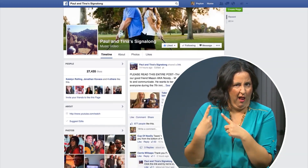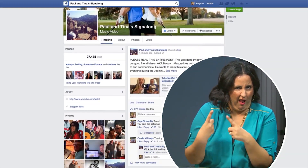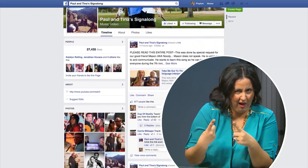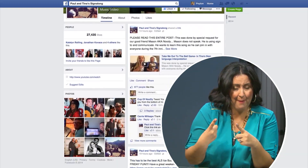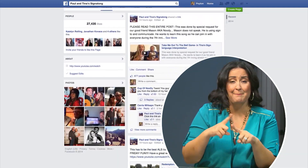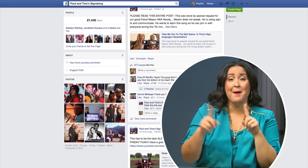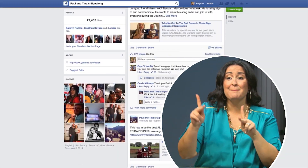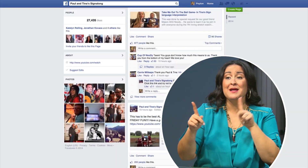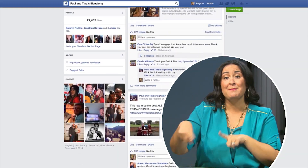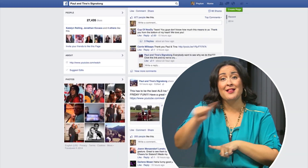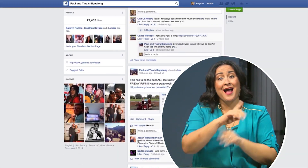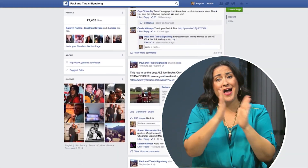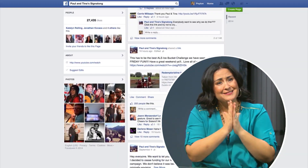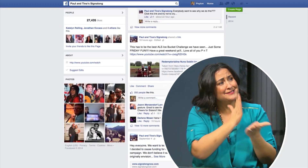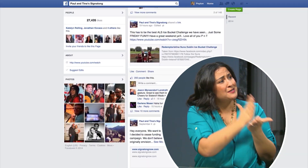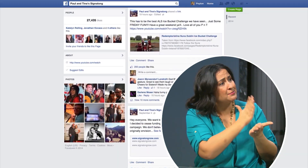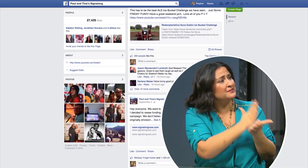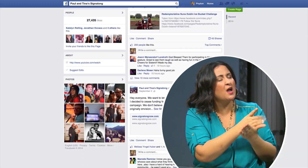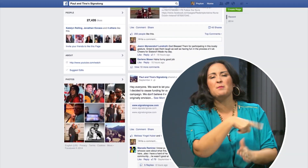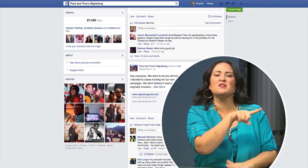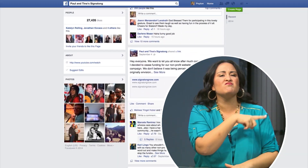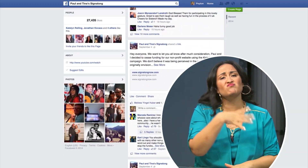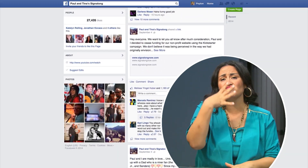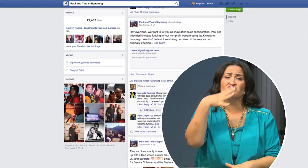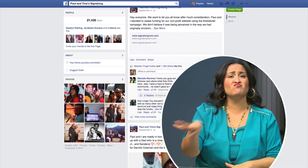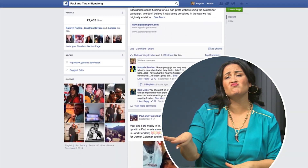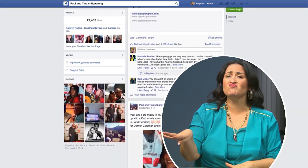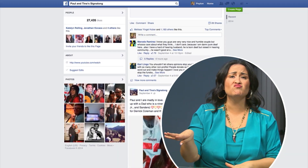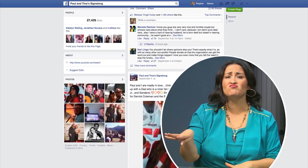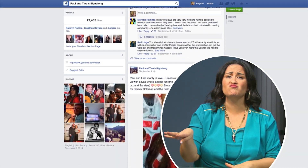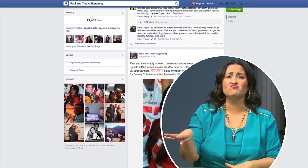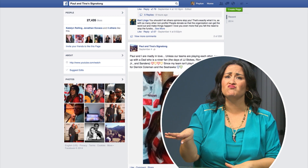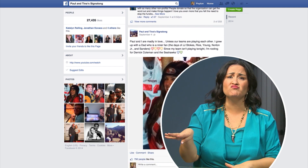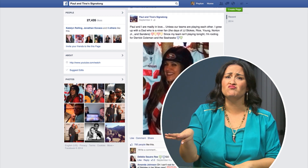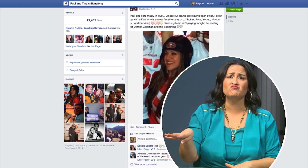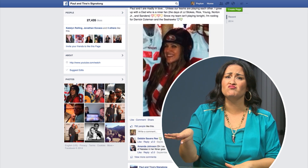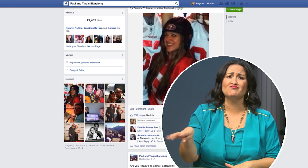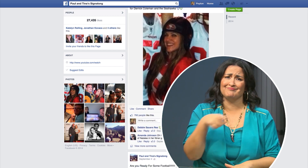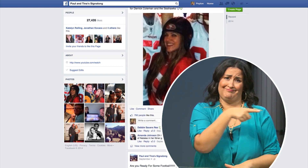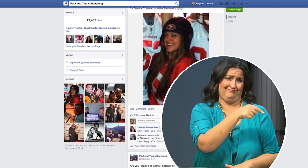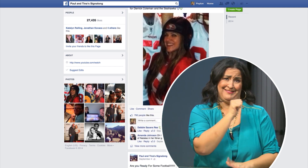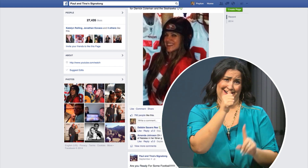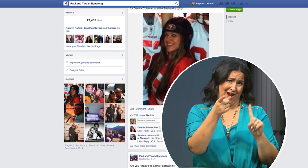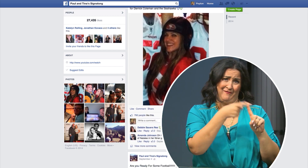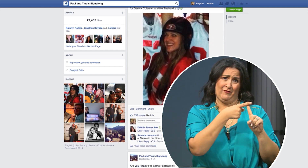ignore those asking them to stop. While they are not the first to try and make a living